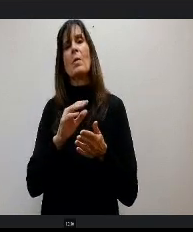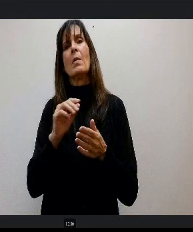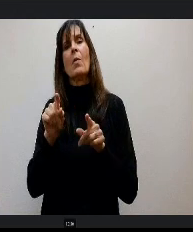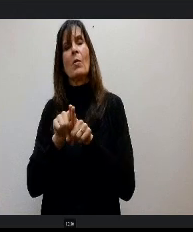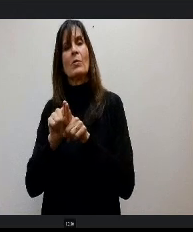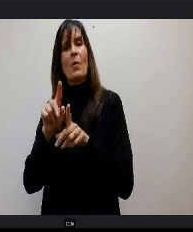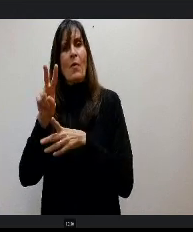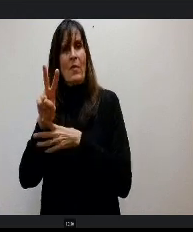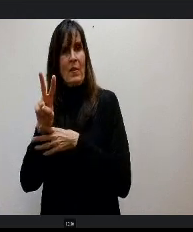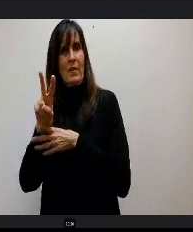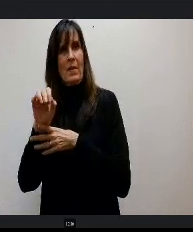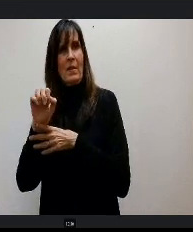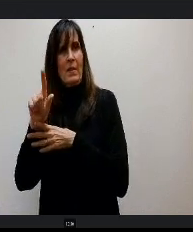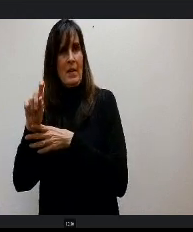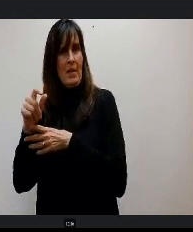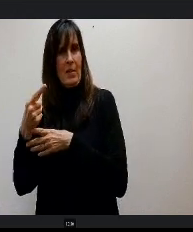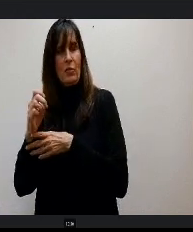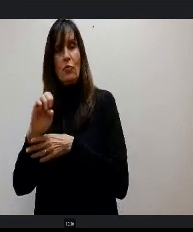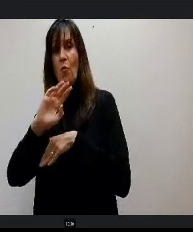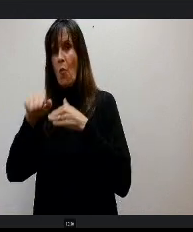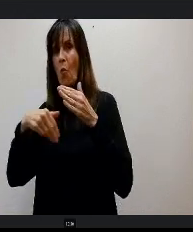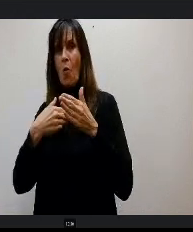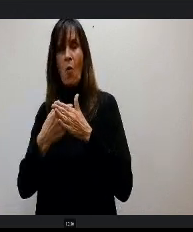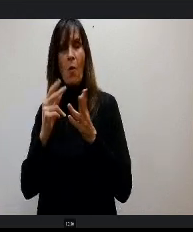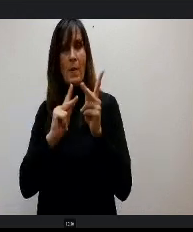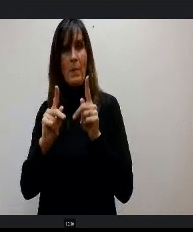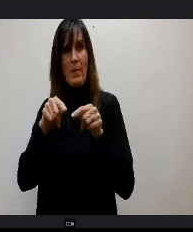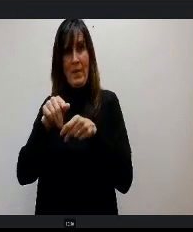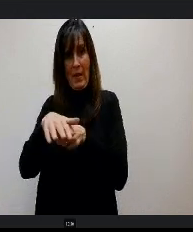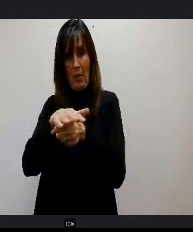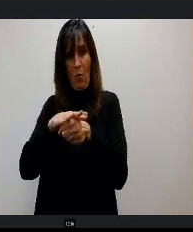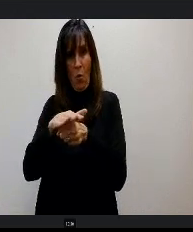that way, we're making sure that anybody that's within that really close region knows s about those events.